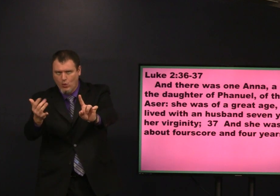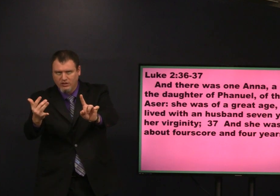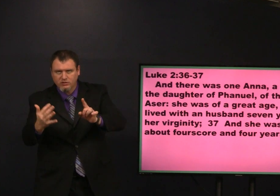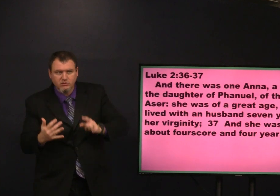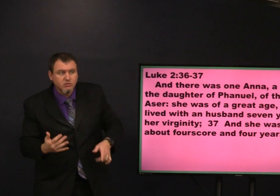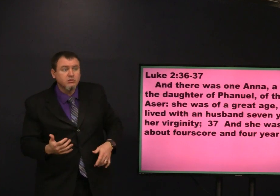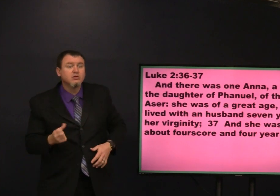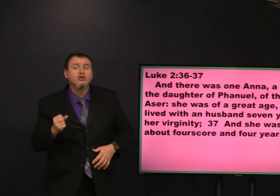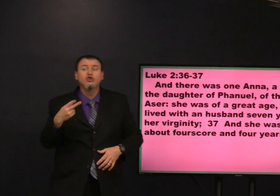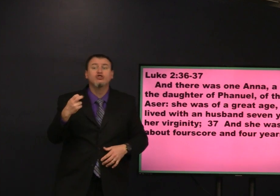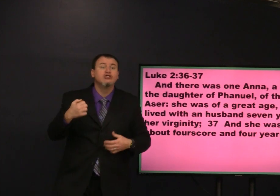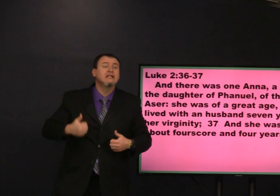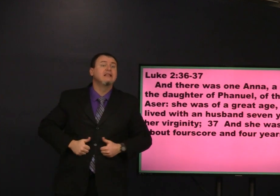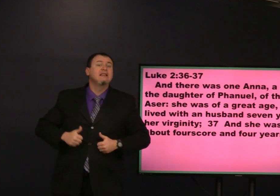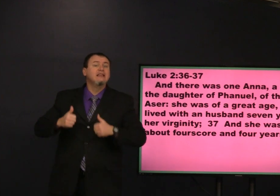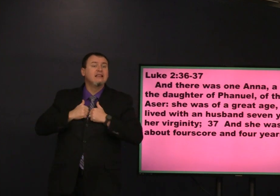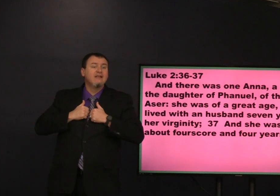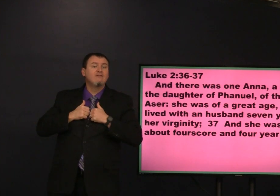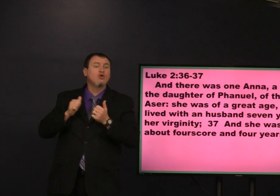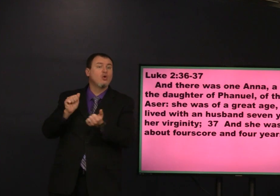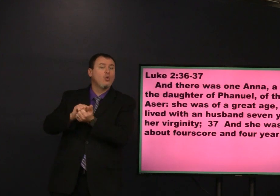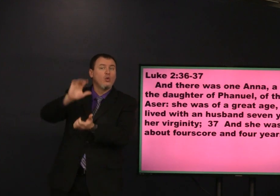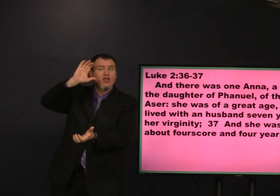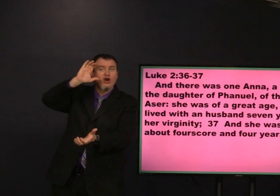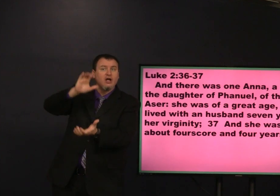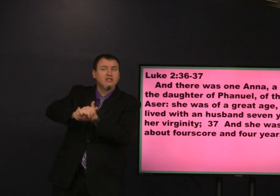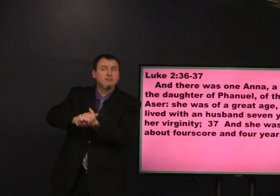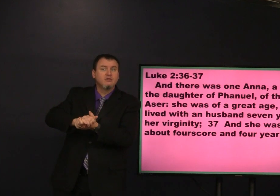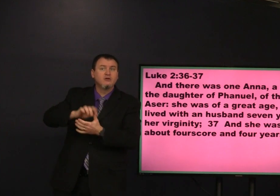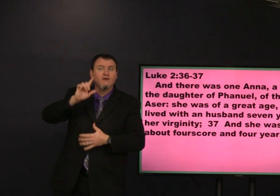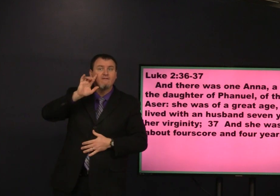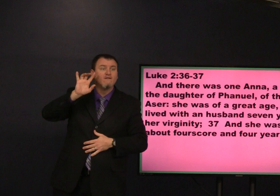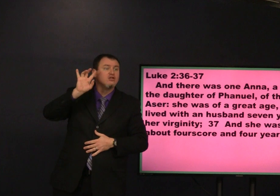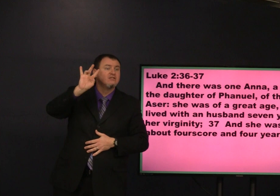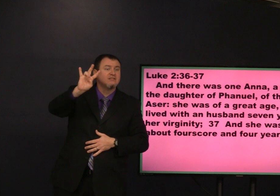for seven years let's do the math for a second she lived with her husband